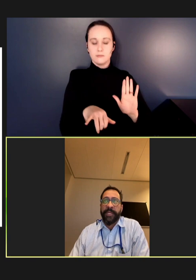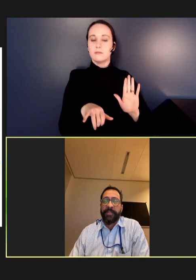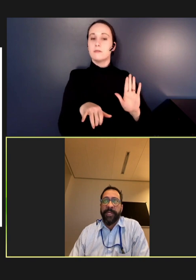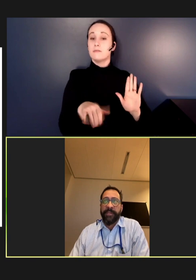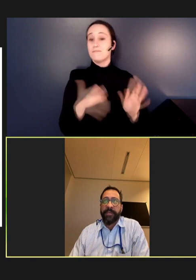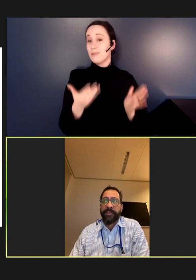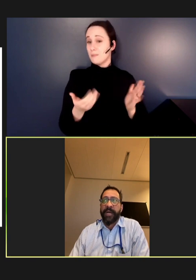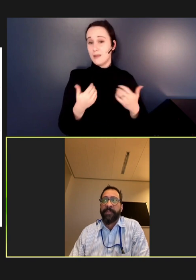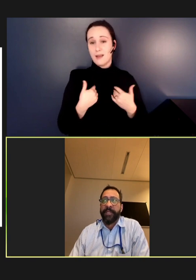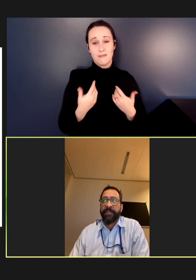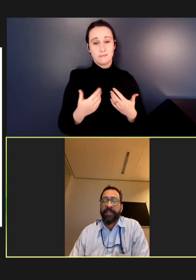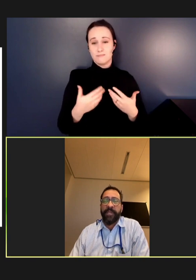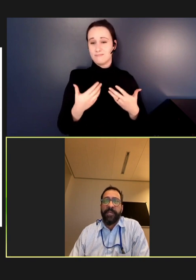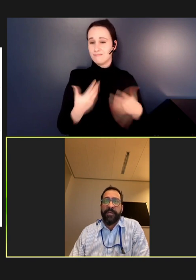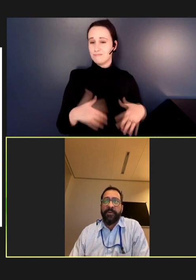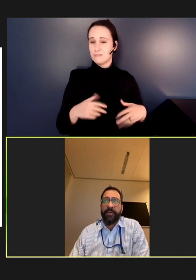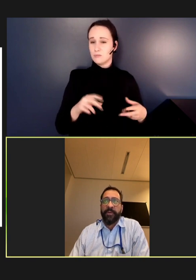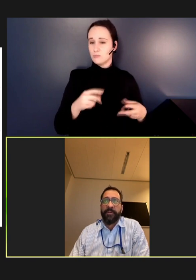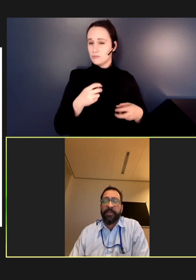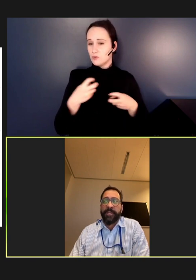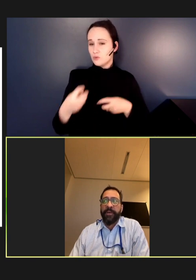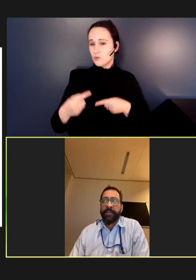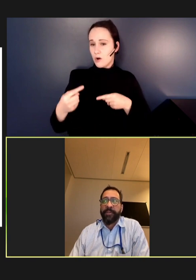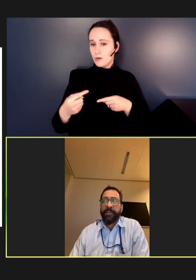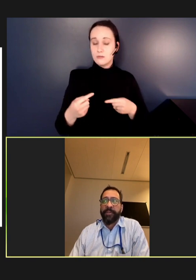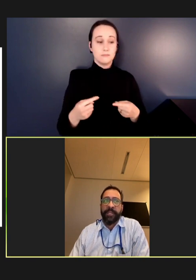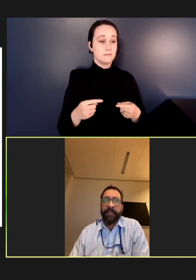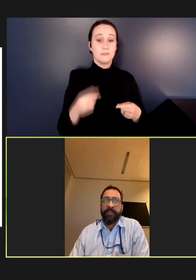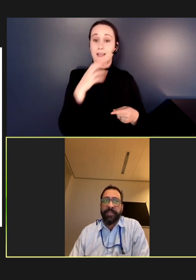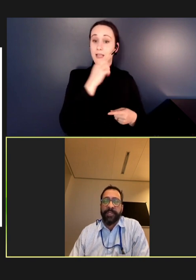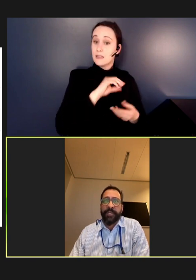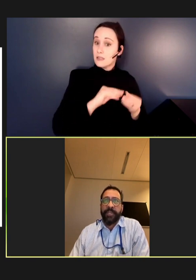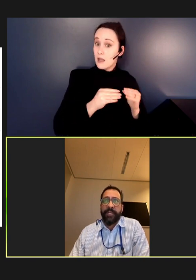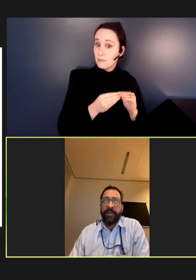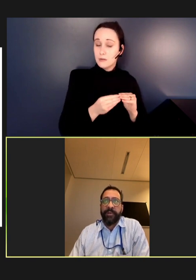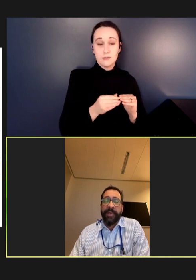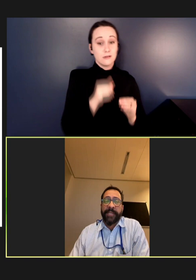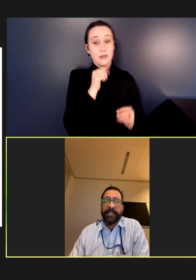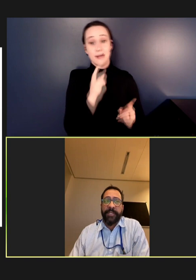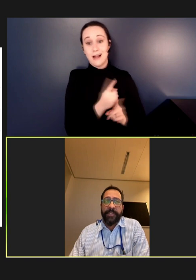estimating their denominators or calculating accurate coverage of their vaccination. And